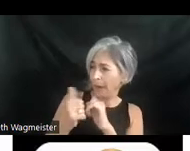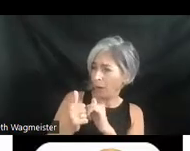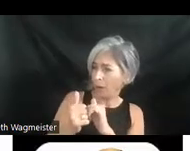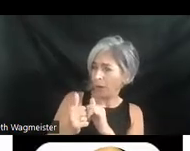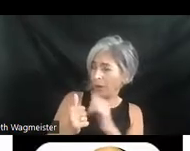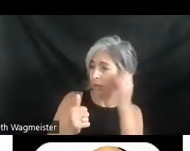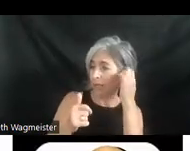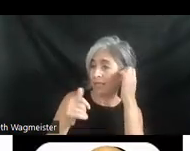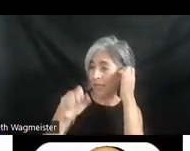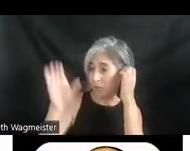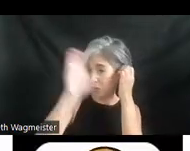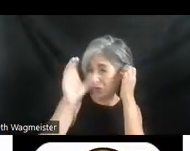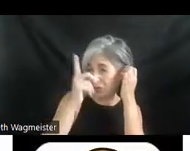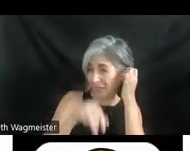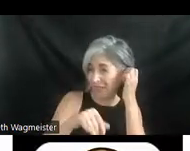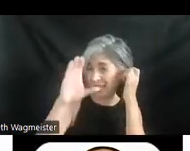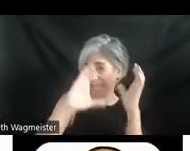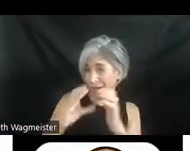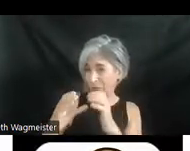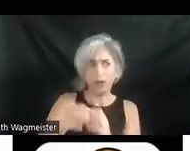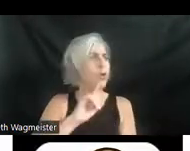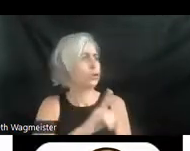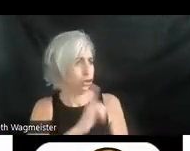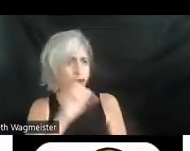search on that category? >> JOEL SNYDER: Oh sure. Audio description